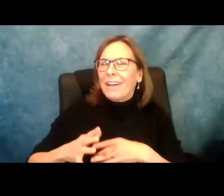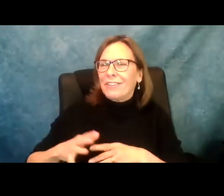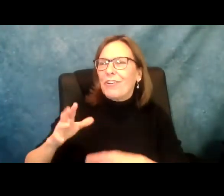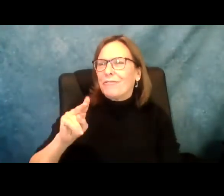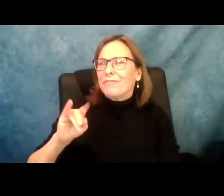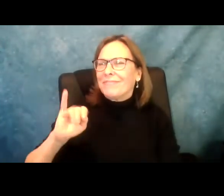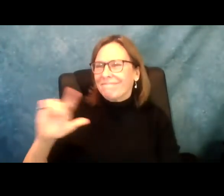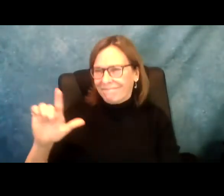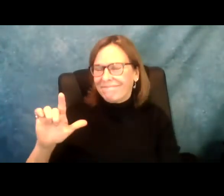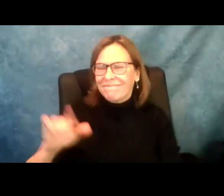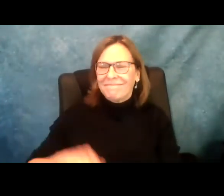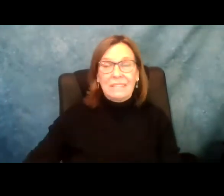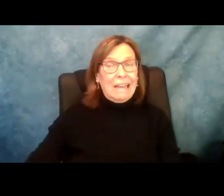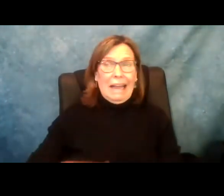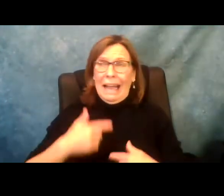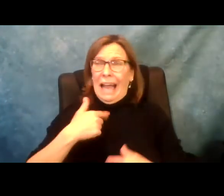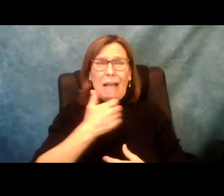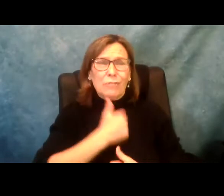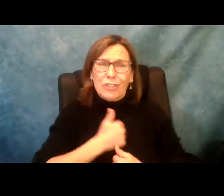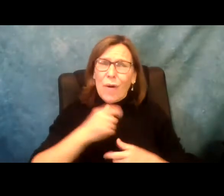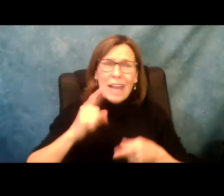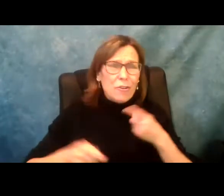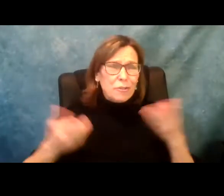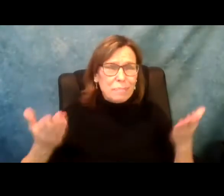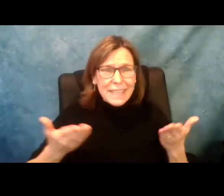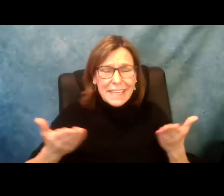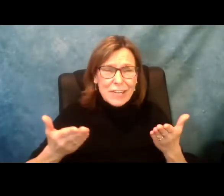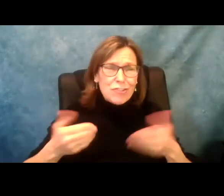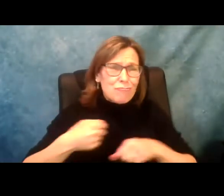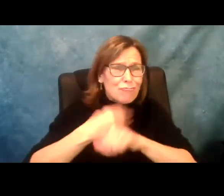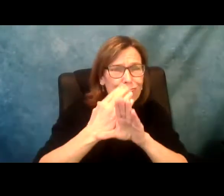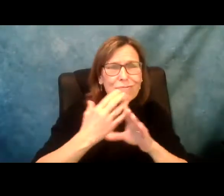Good morning, everyone. For those of you that don't know